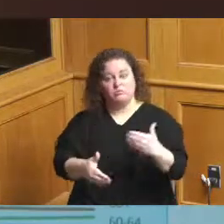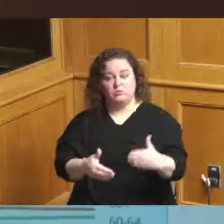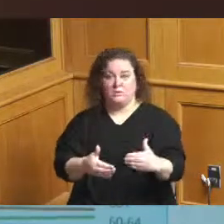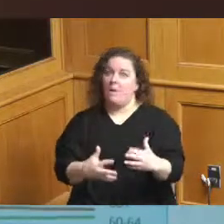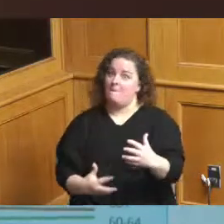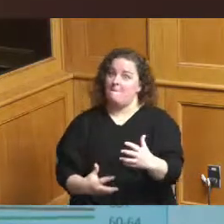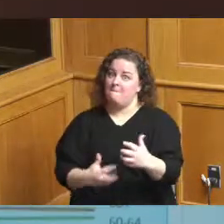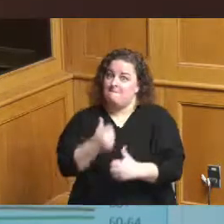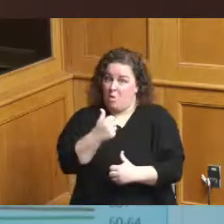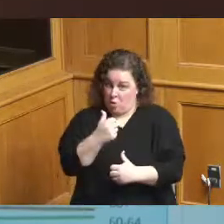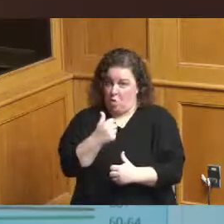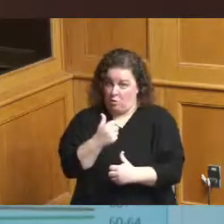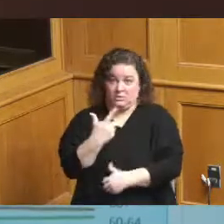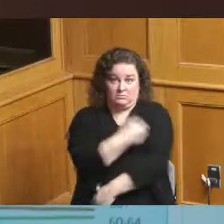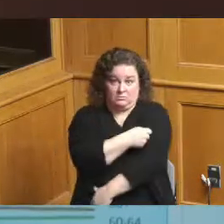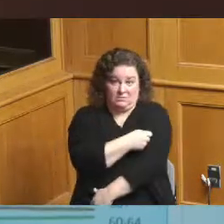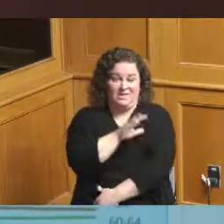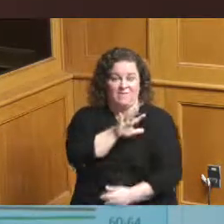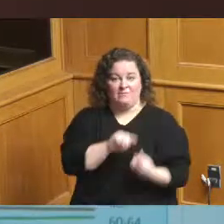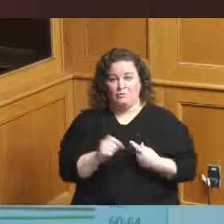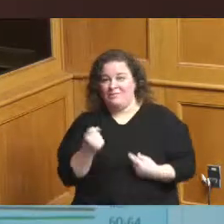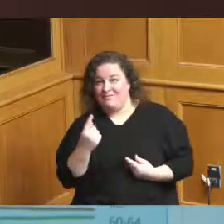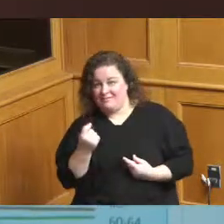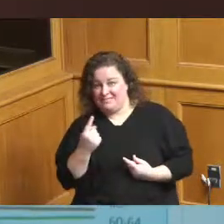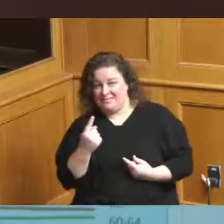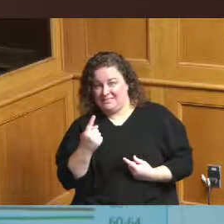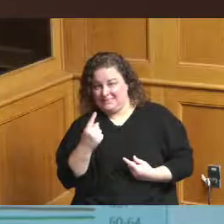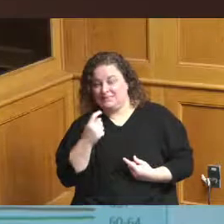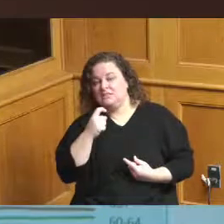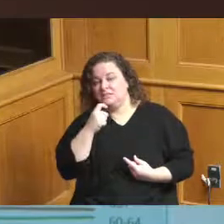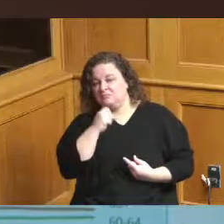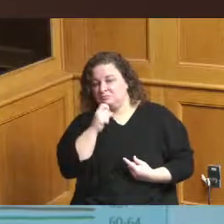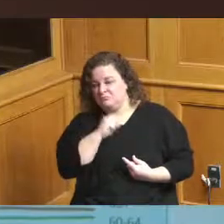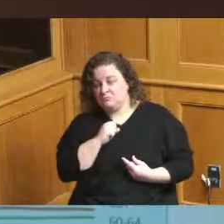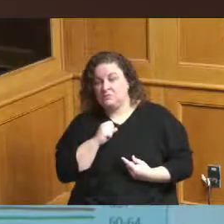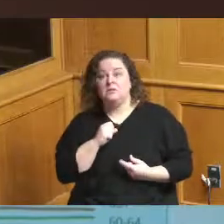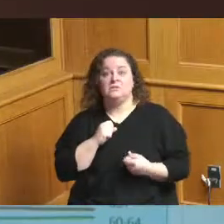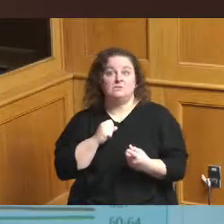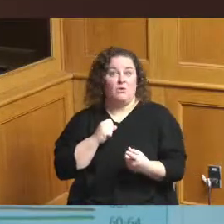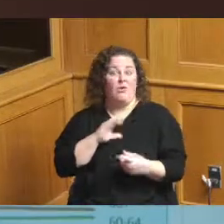to 11 year olds and the younger age groups but all age groups we're seeing people come in for